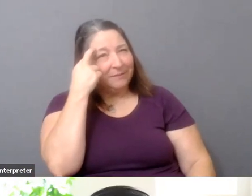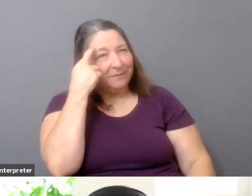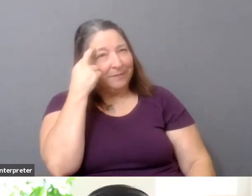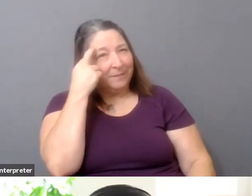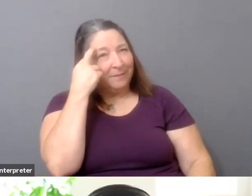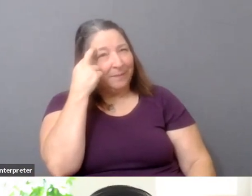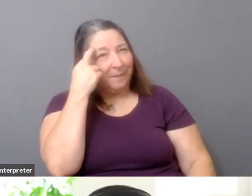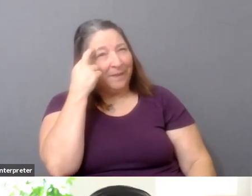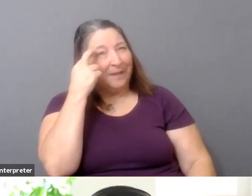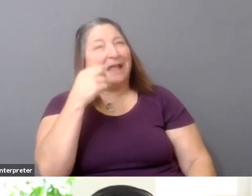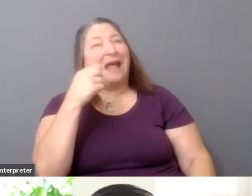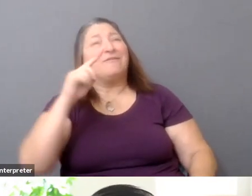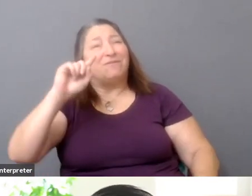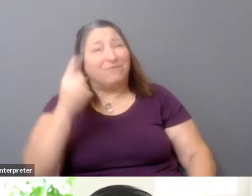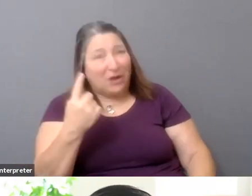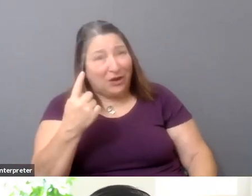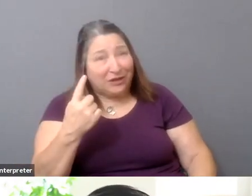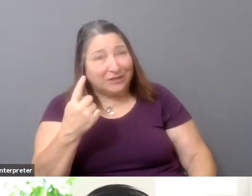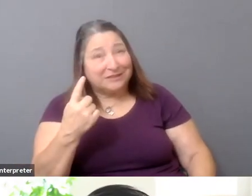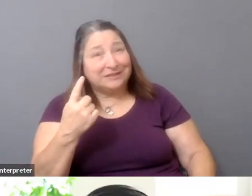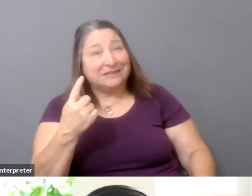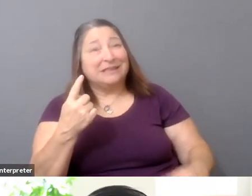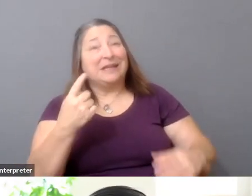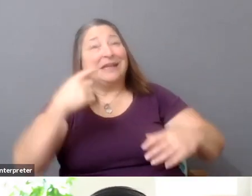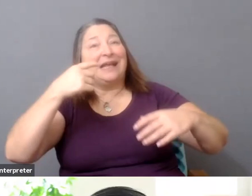a community before they even build their product or service, right?